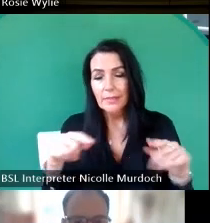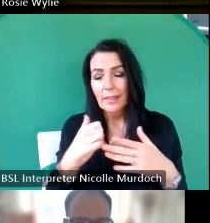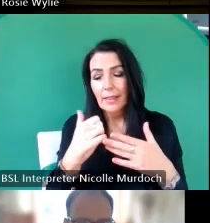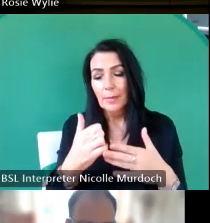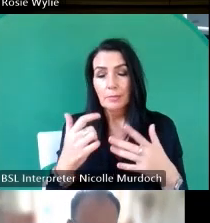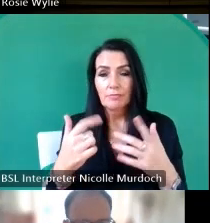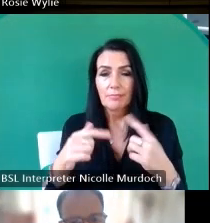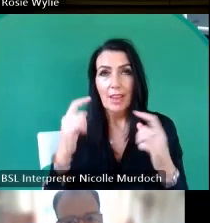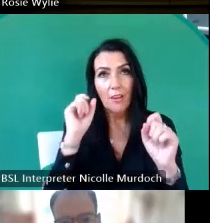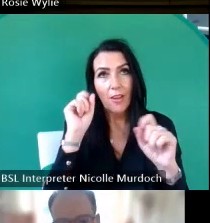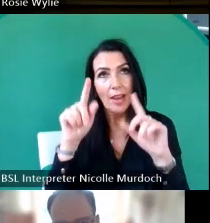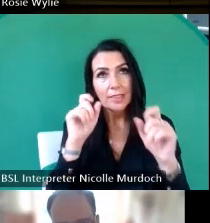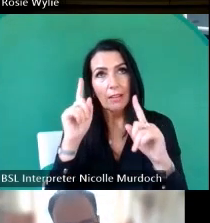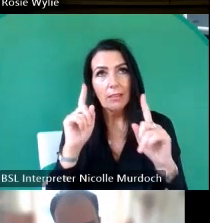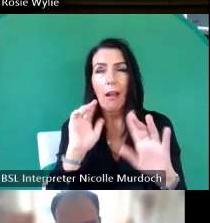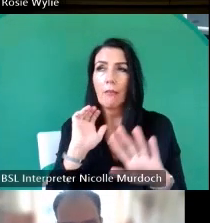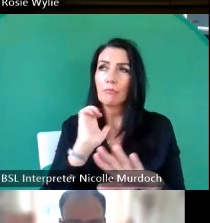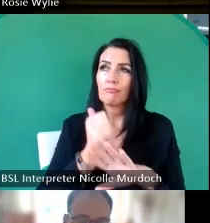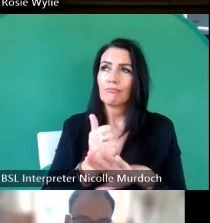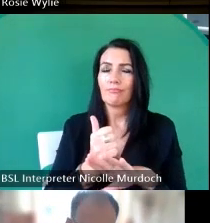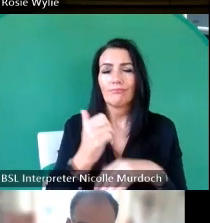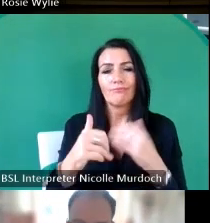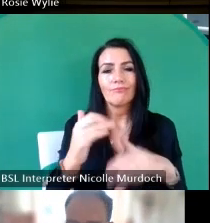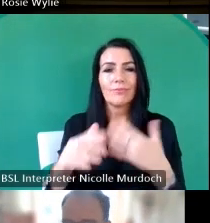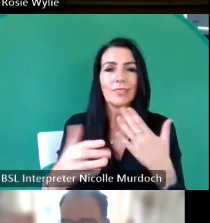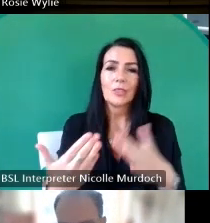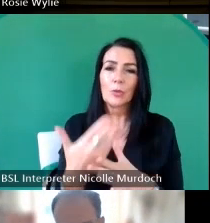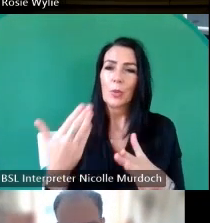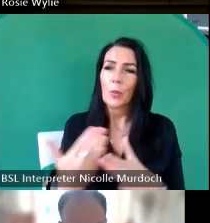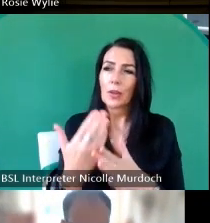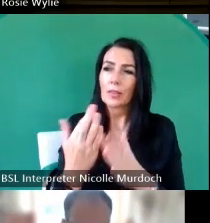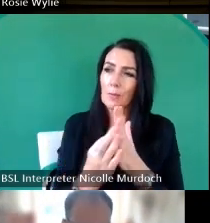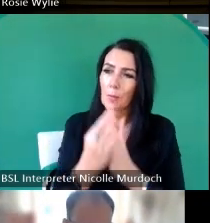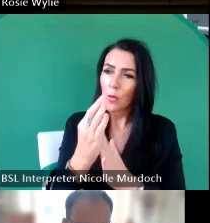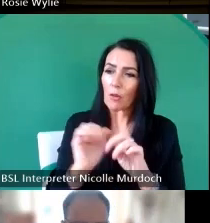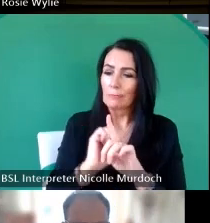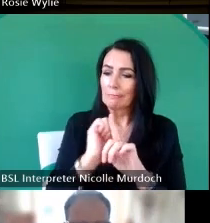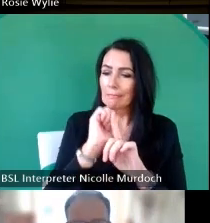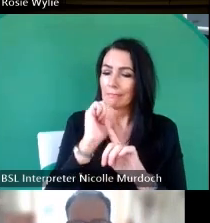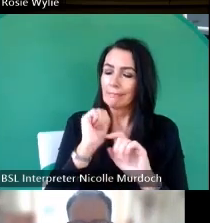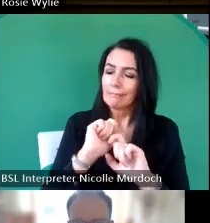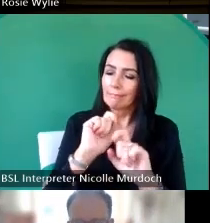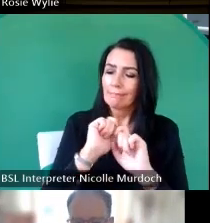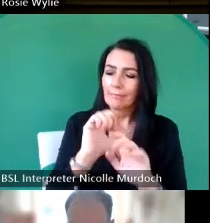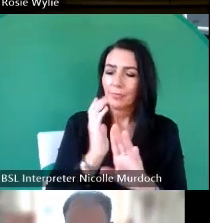ideas to life do their work um better or help sustain their work um and so it's although we